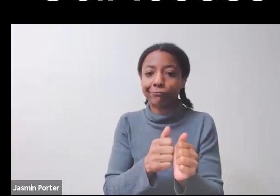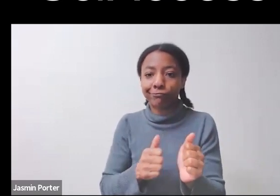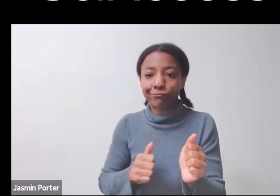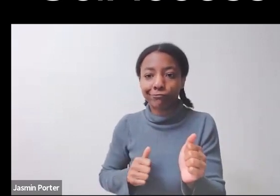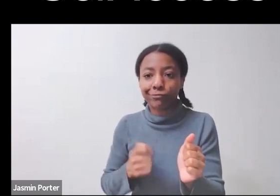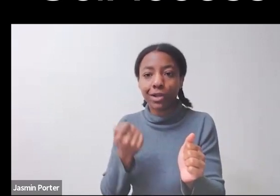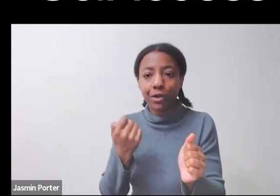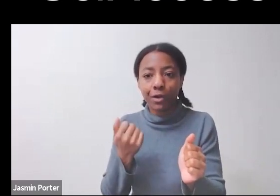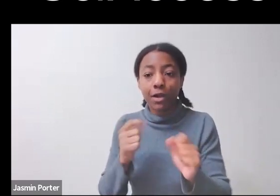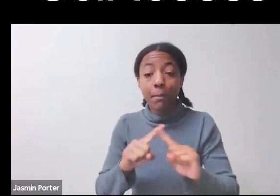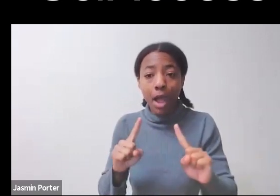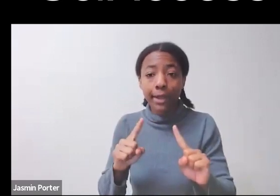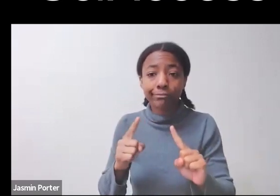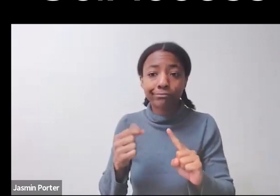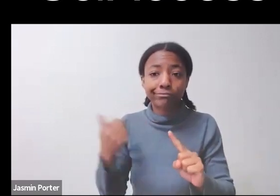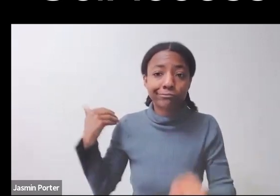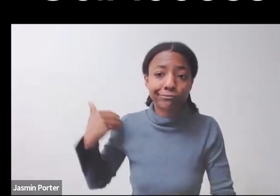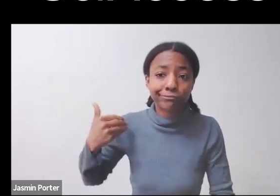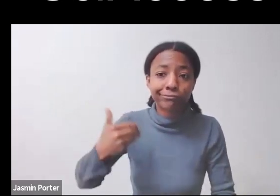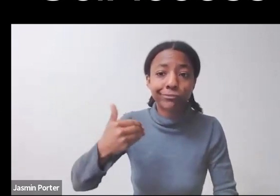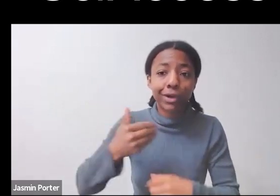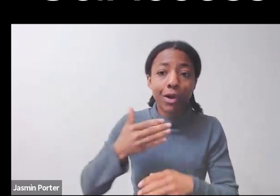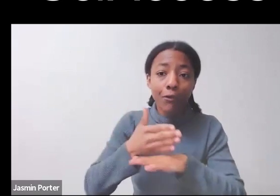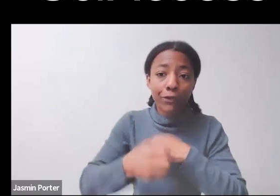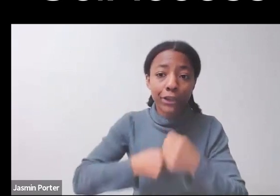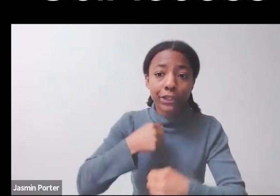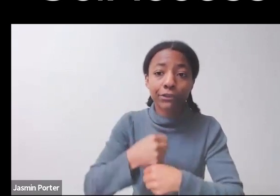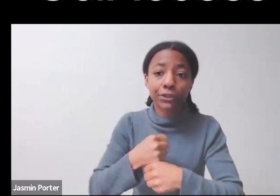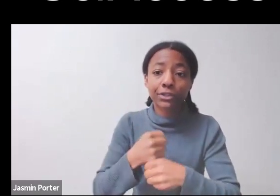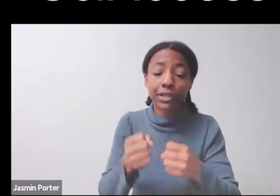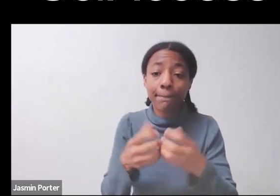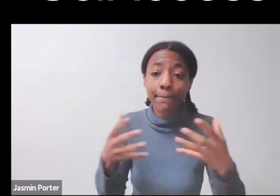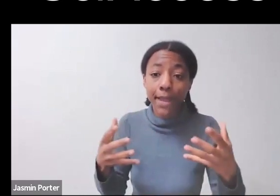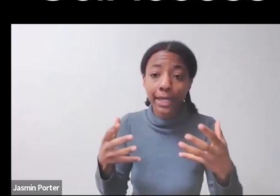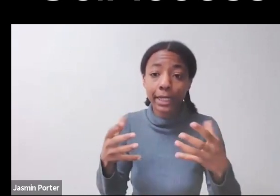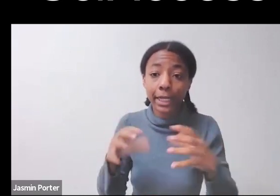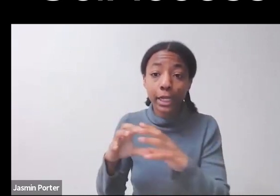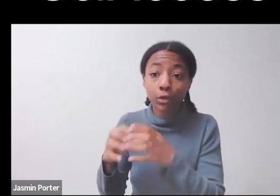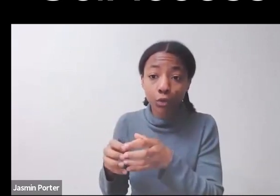for inclusion of different groups, particularly around race and gender have been